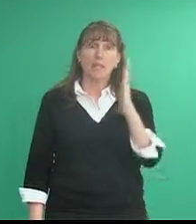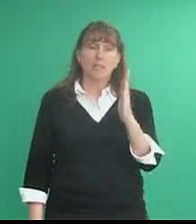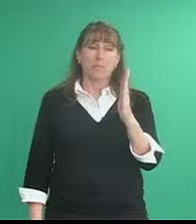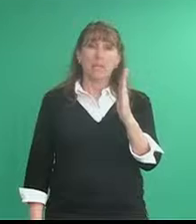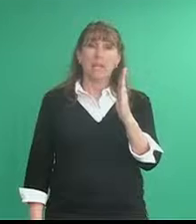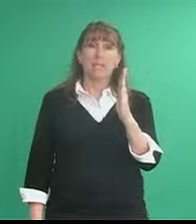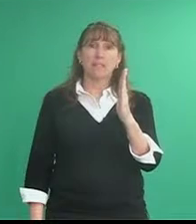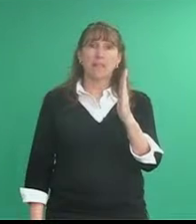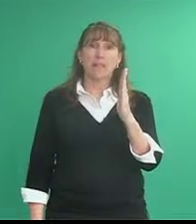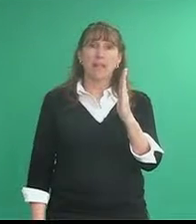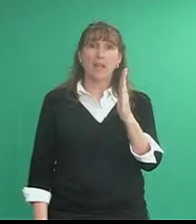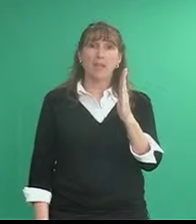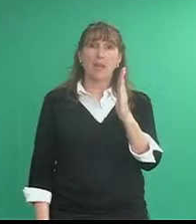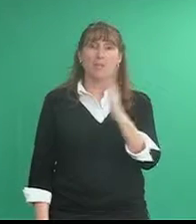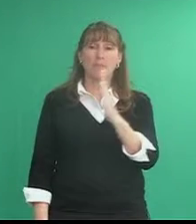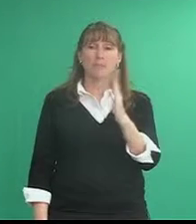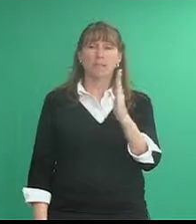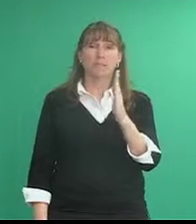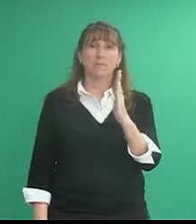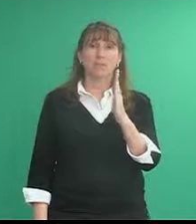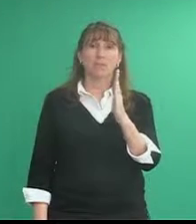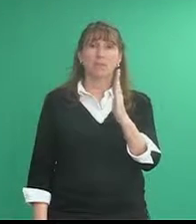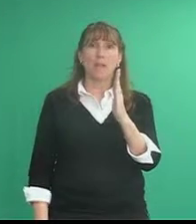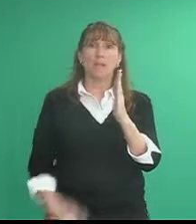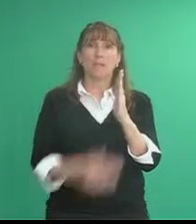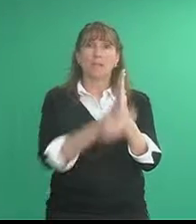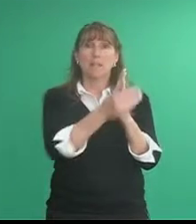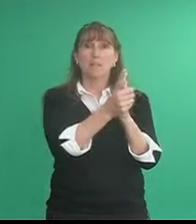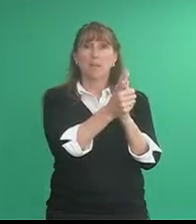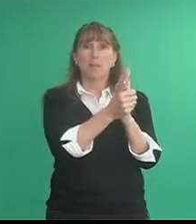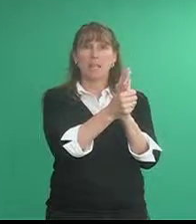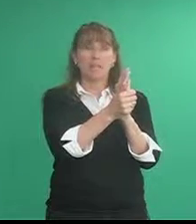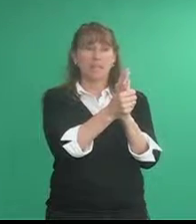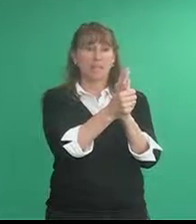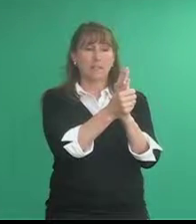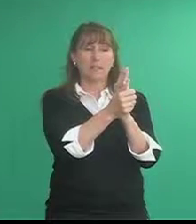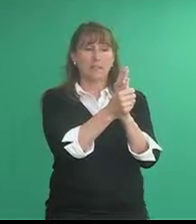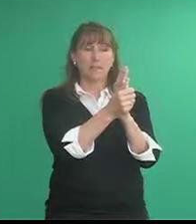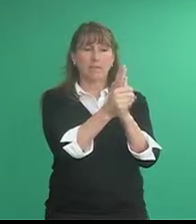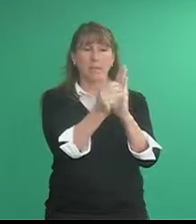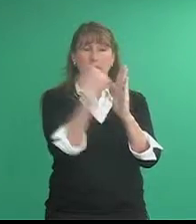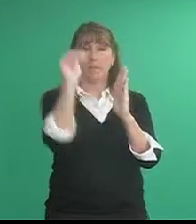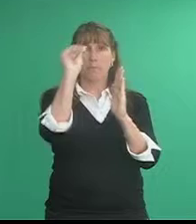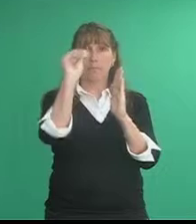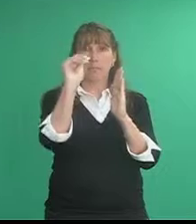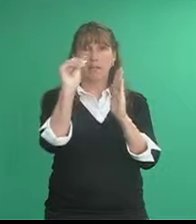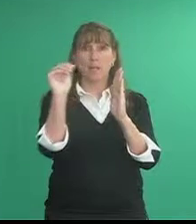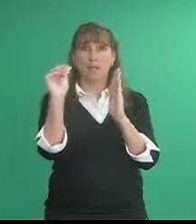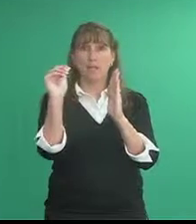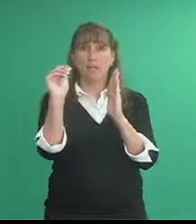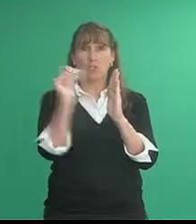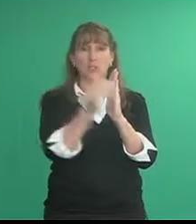base hand is in the five palm facing left to right dominant hand is [um] the cupped position